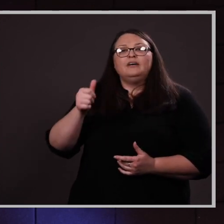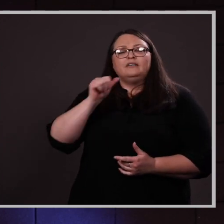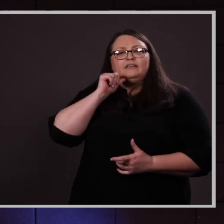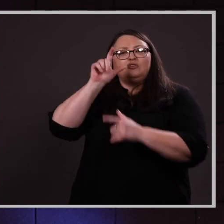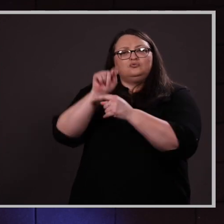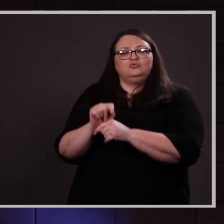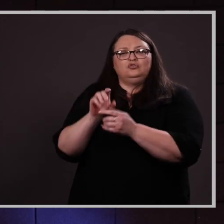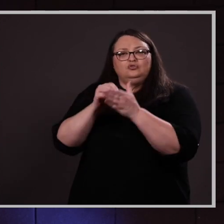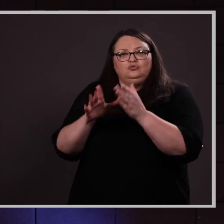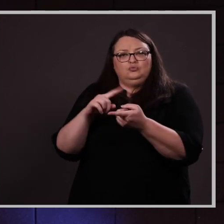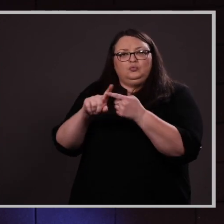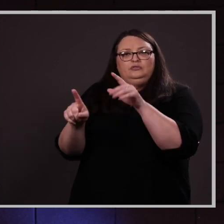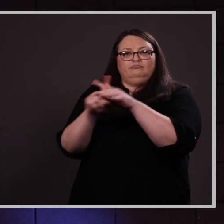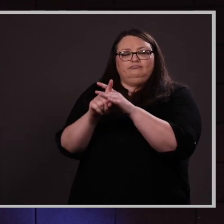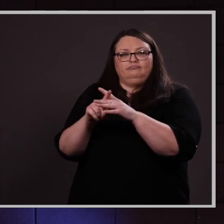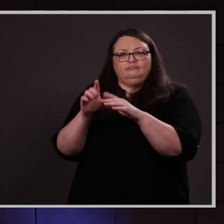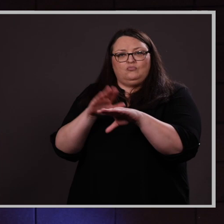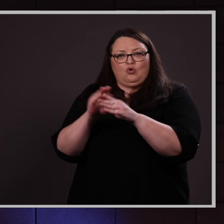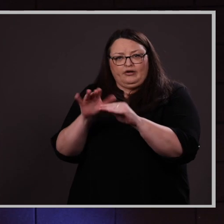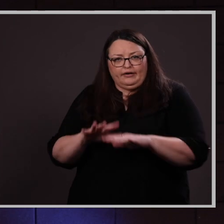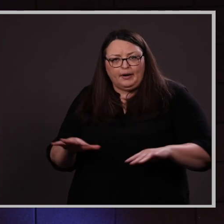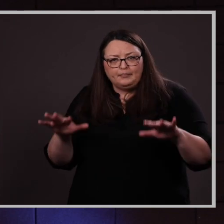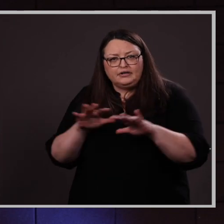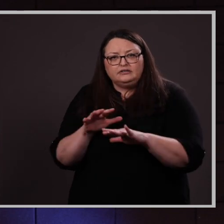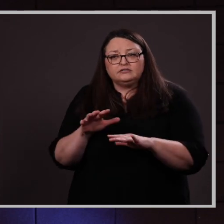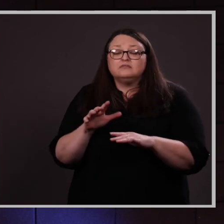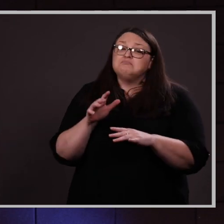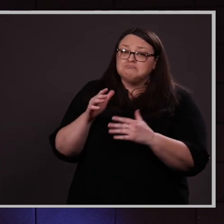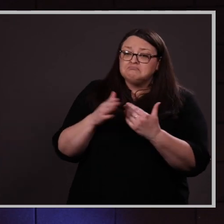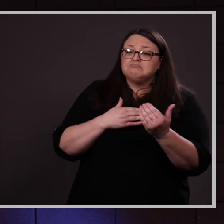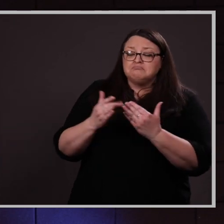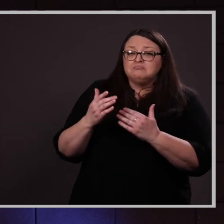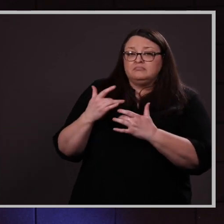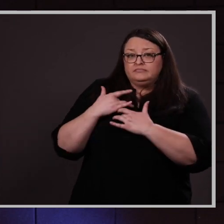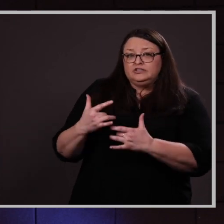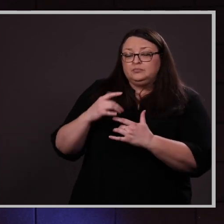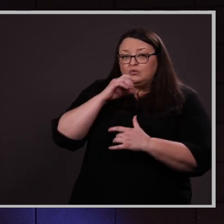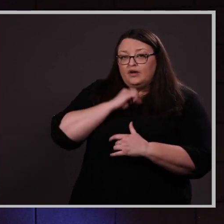when she arrived on campus. Though she was the typical age for an entering freshman,